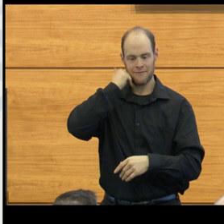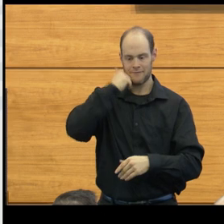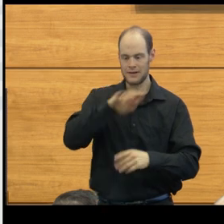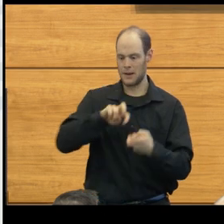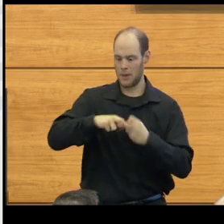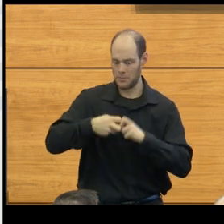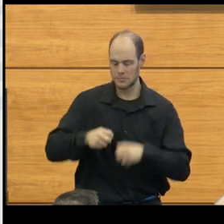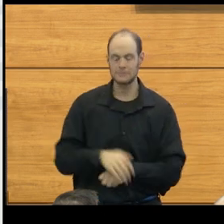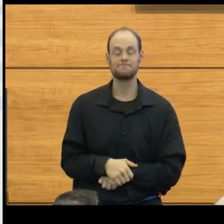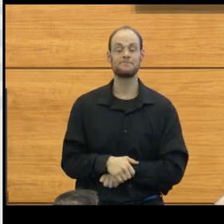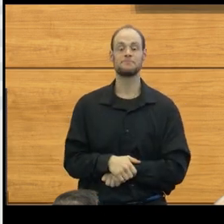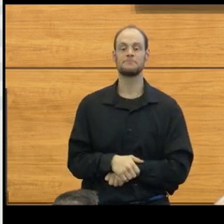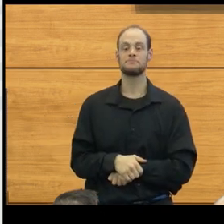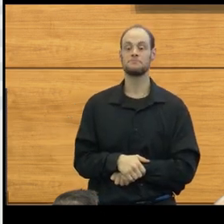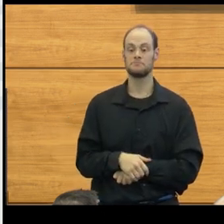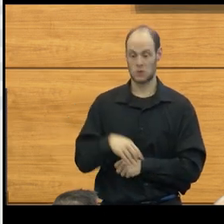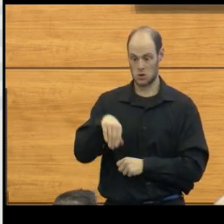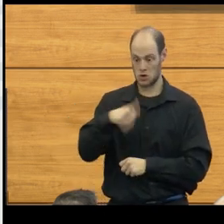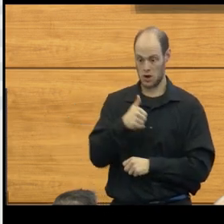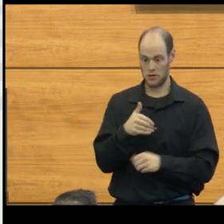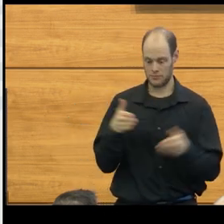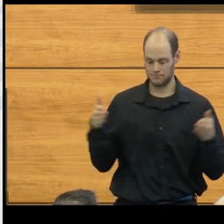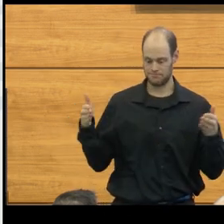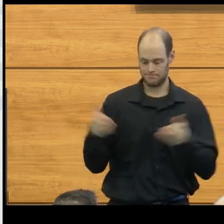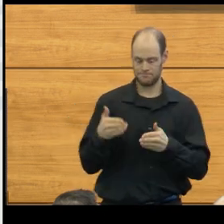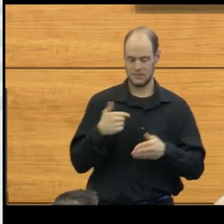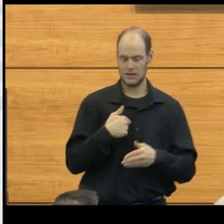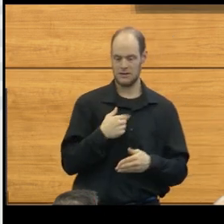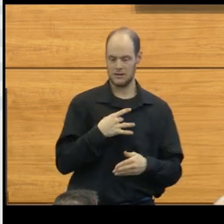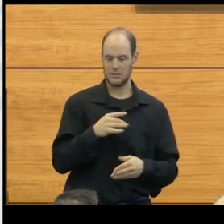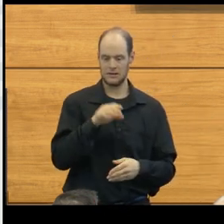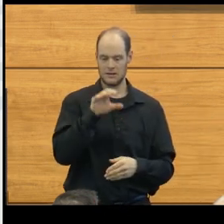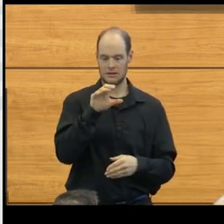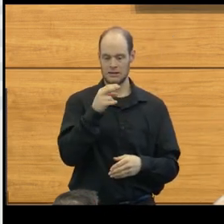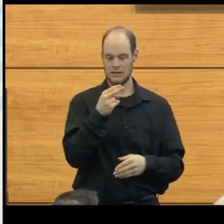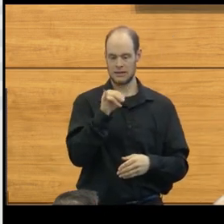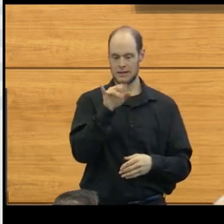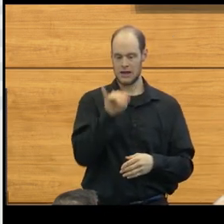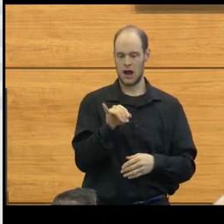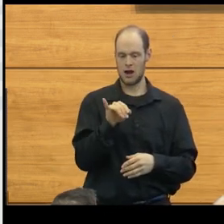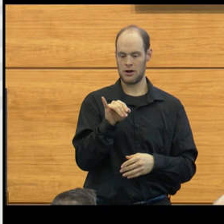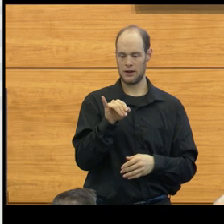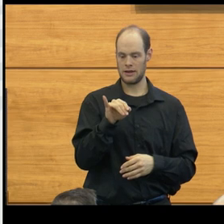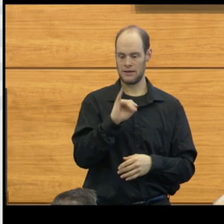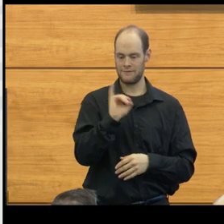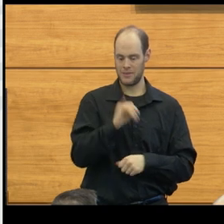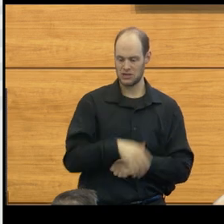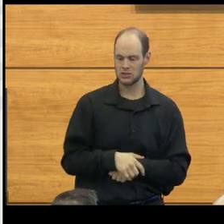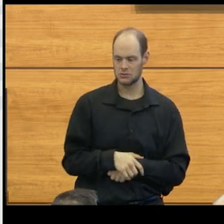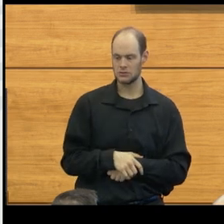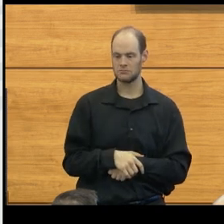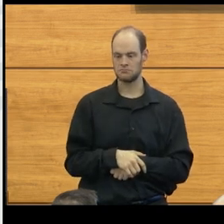Now, another area that I've been quite interested in has been chiari malformations. I'll talk a little bit about this.